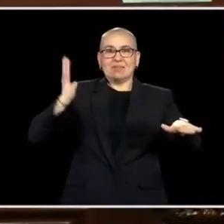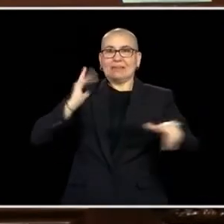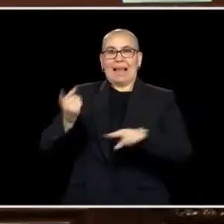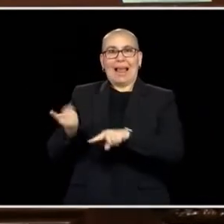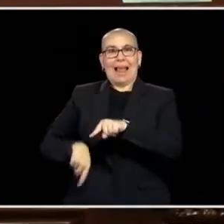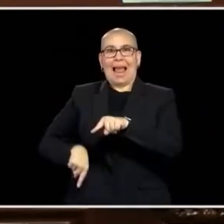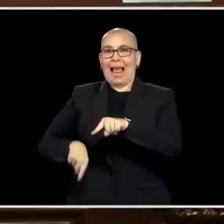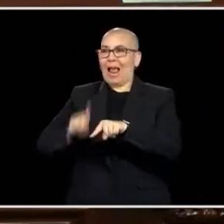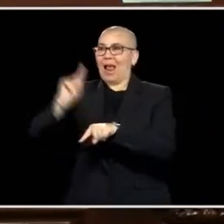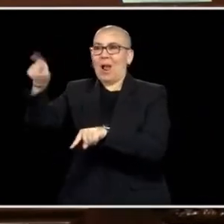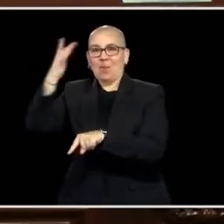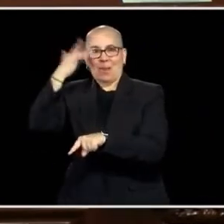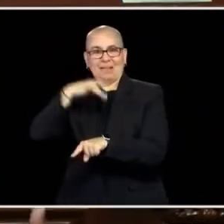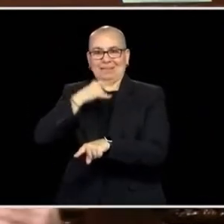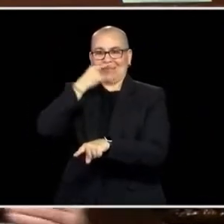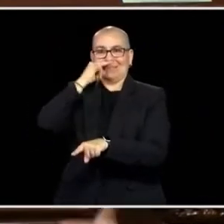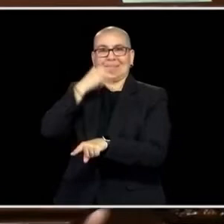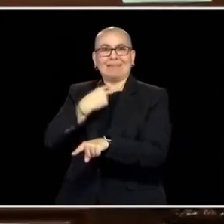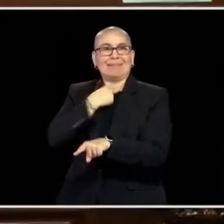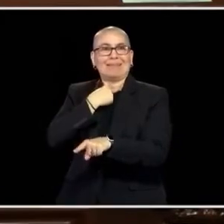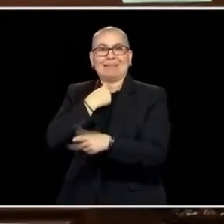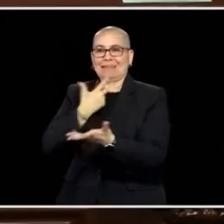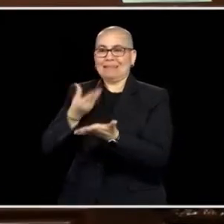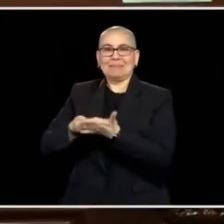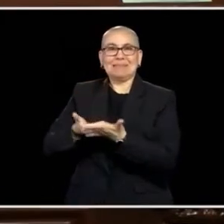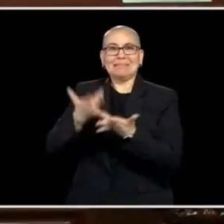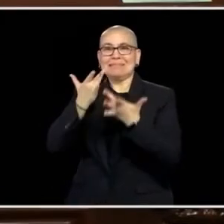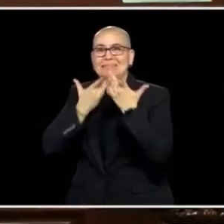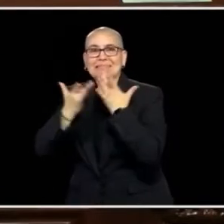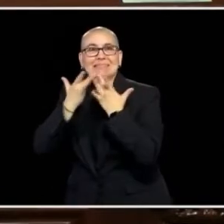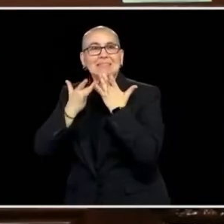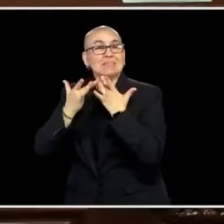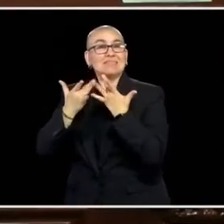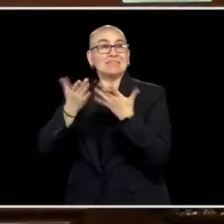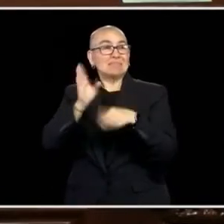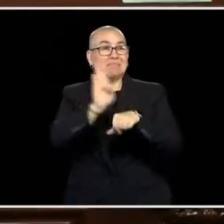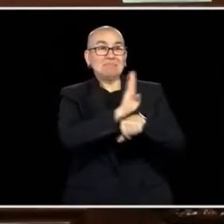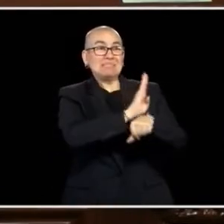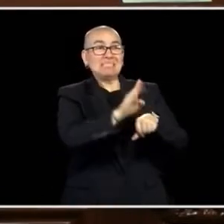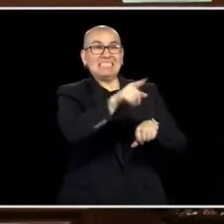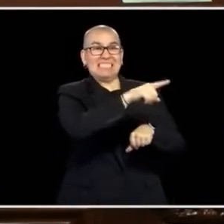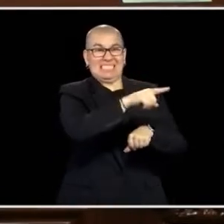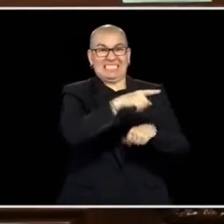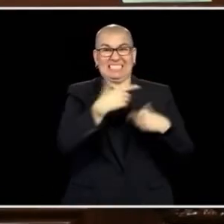CAN'T MAKE THE ECONOMIC NUMBERS WORK BEHIND THIS, WE HAVE A RESPONSIBILITY, BUSINESS IS ASKING US TO WORK